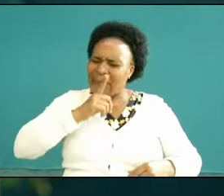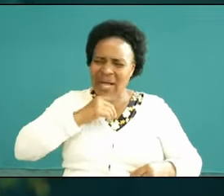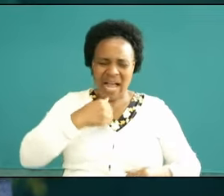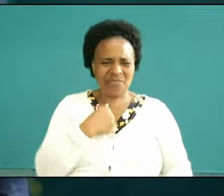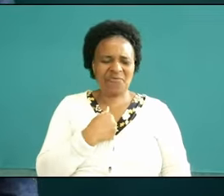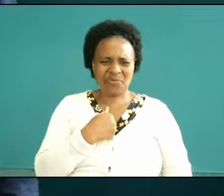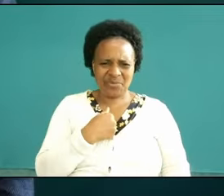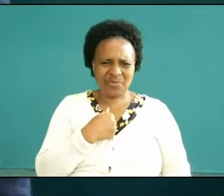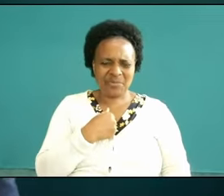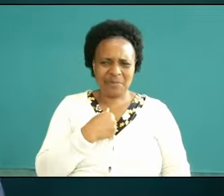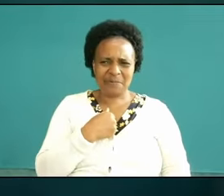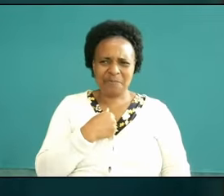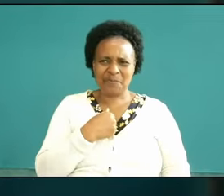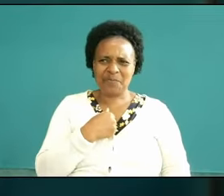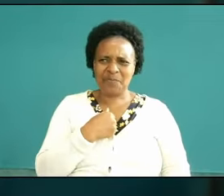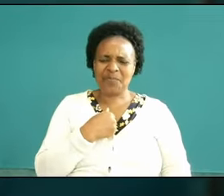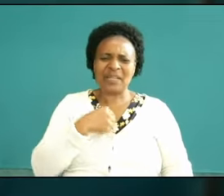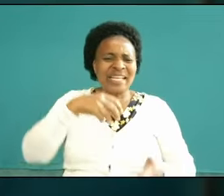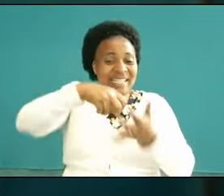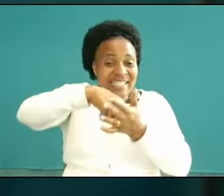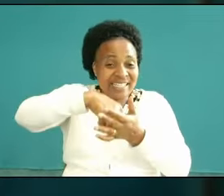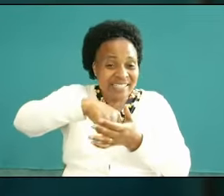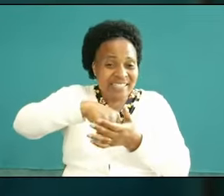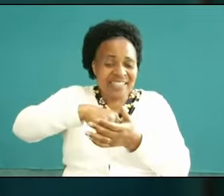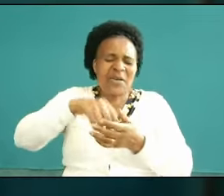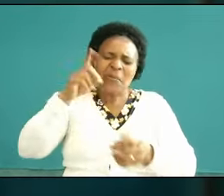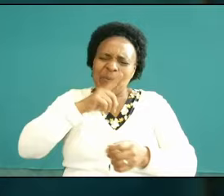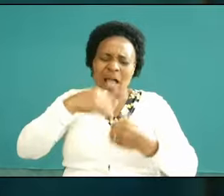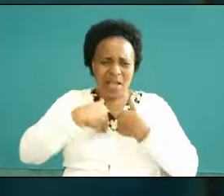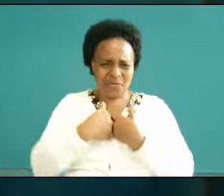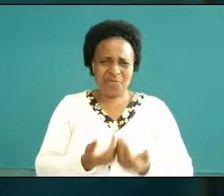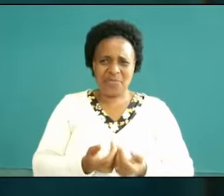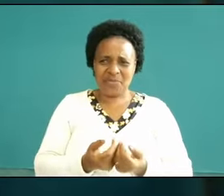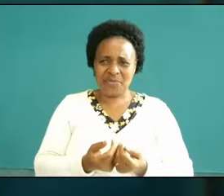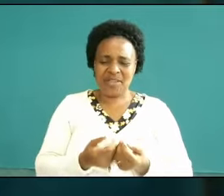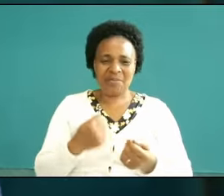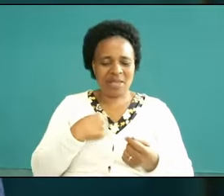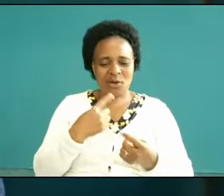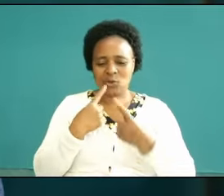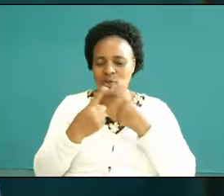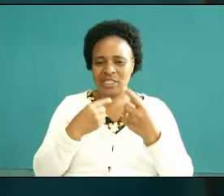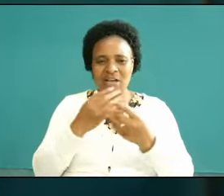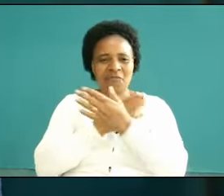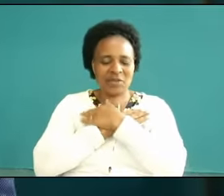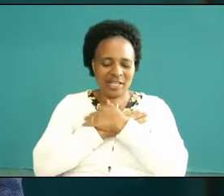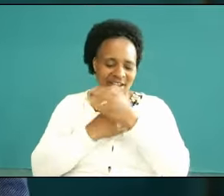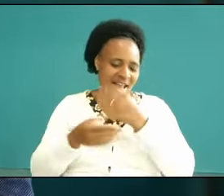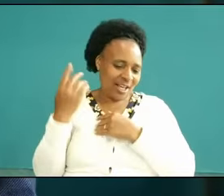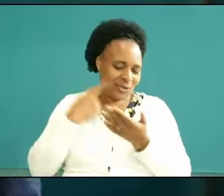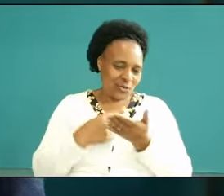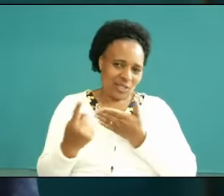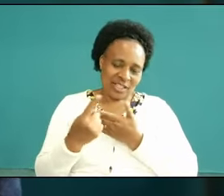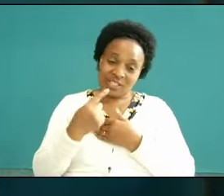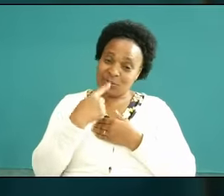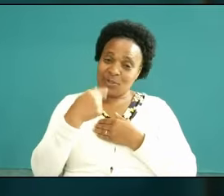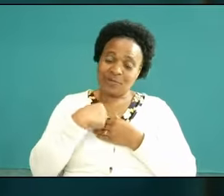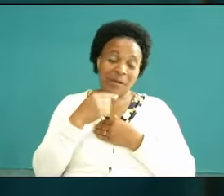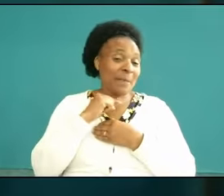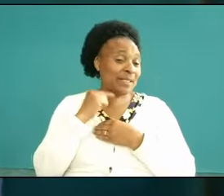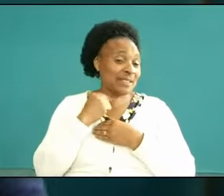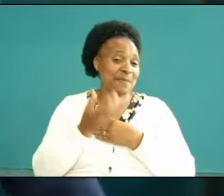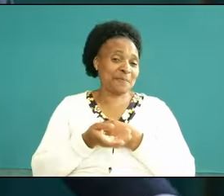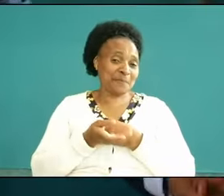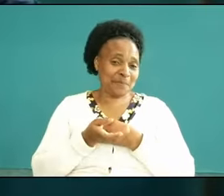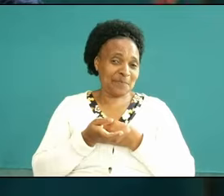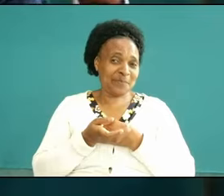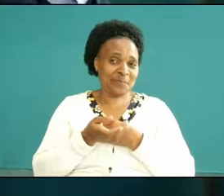people you kneeling down I I I was talking to a friend last week and he told me Pastor now I